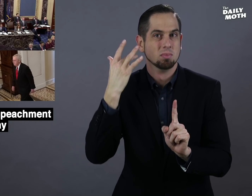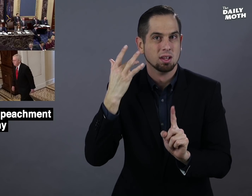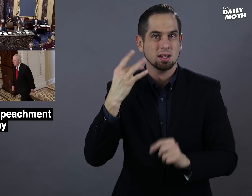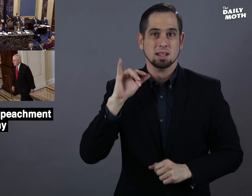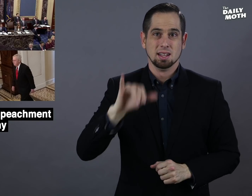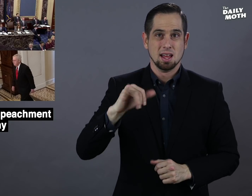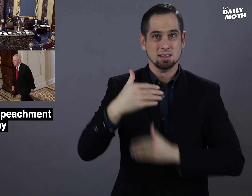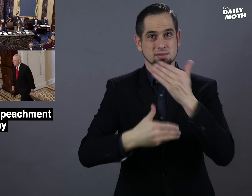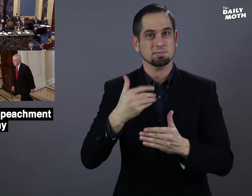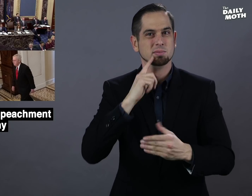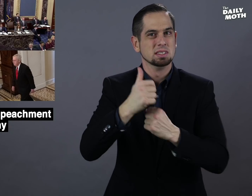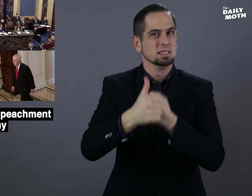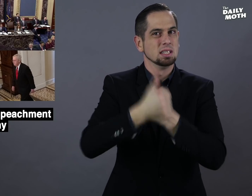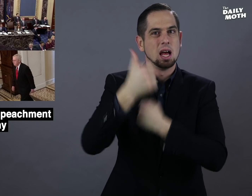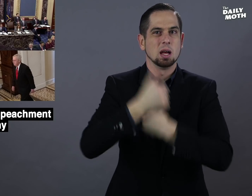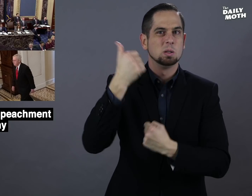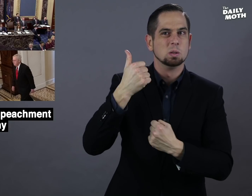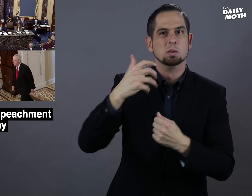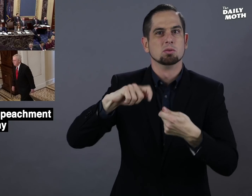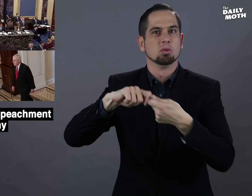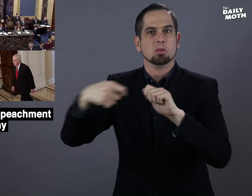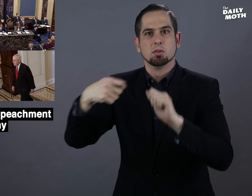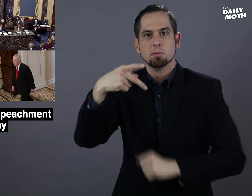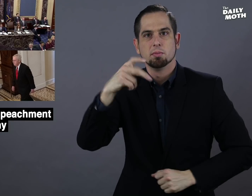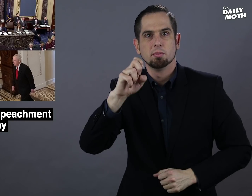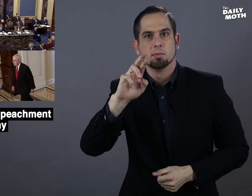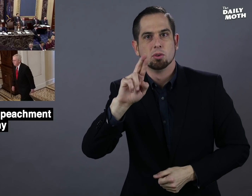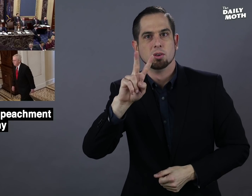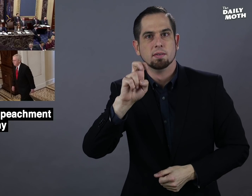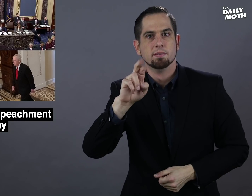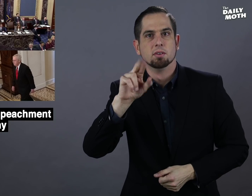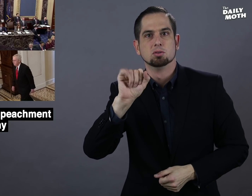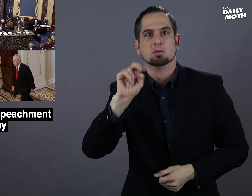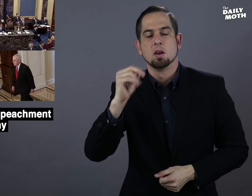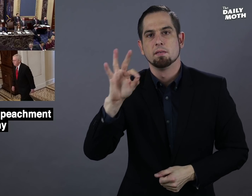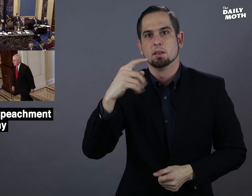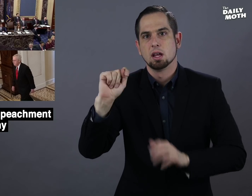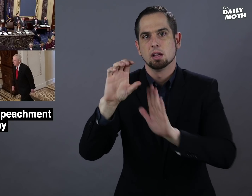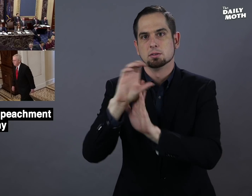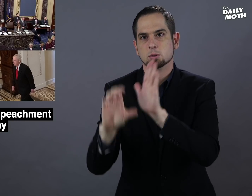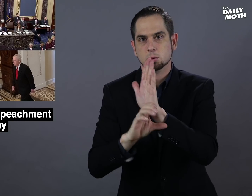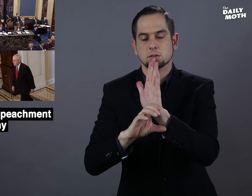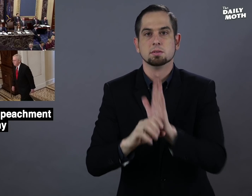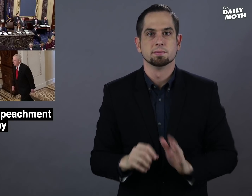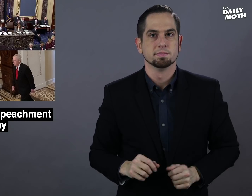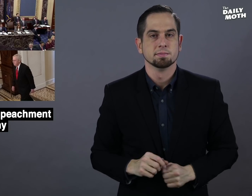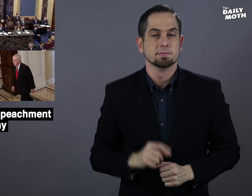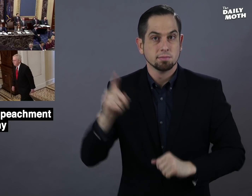because this is a "dangerous perversion of the Constitution."